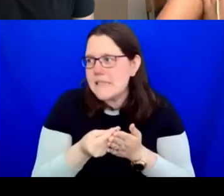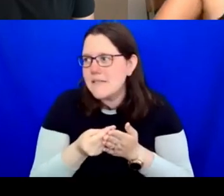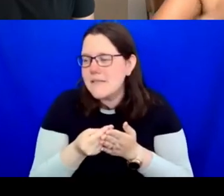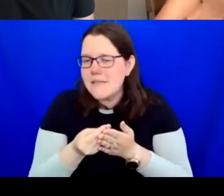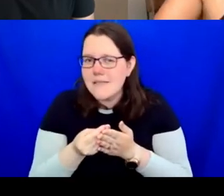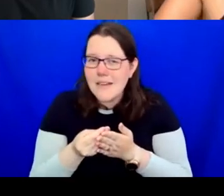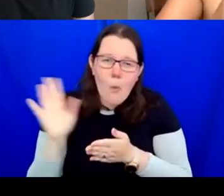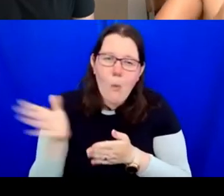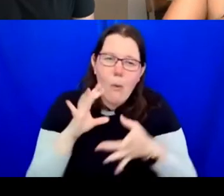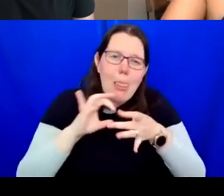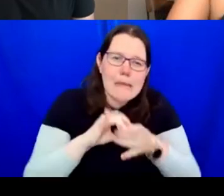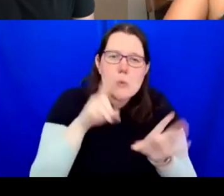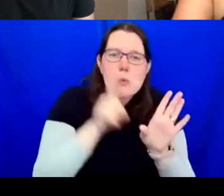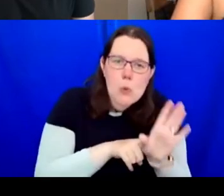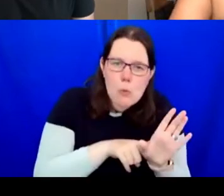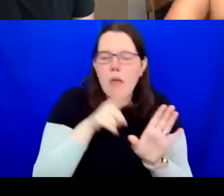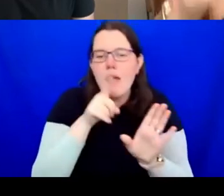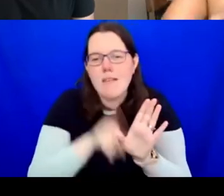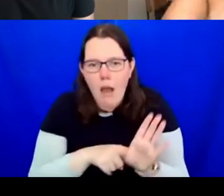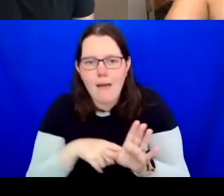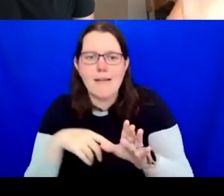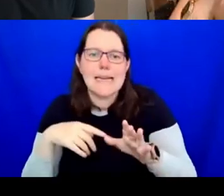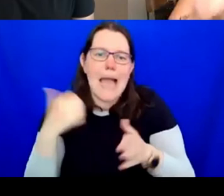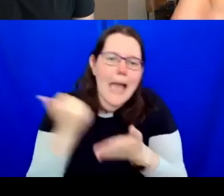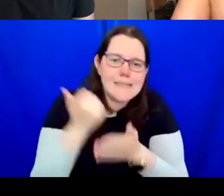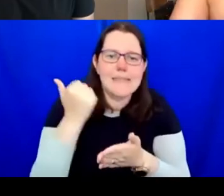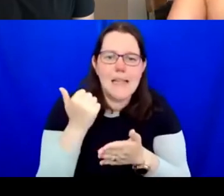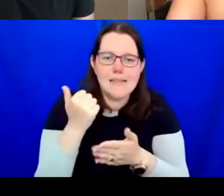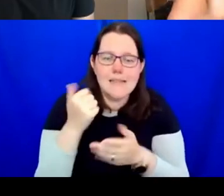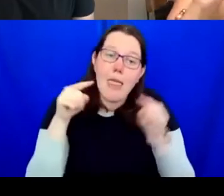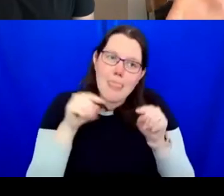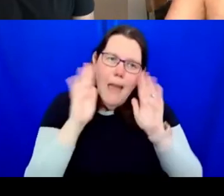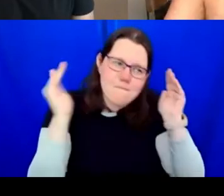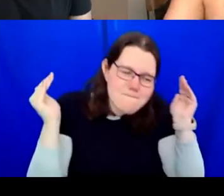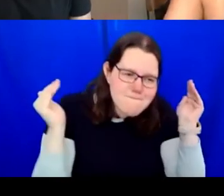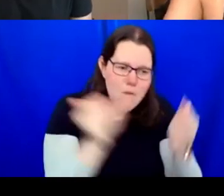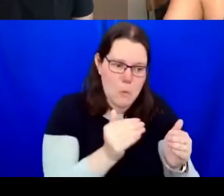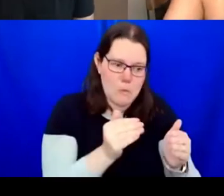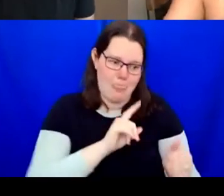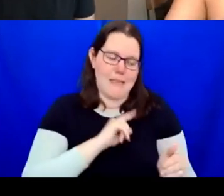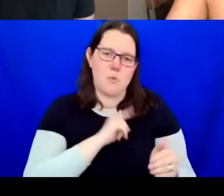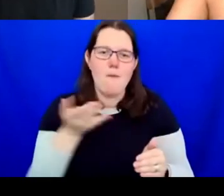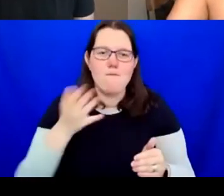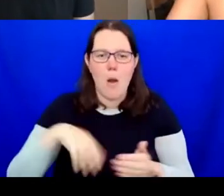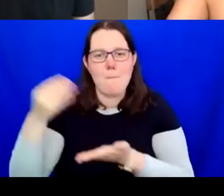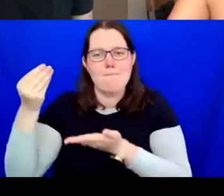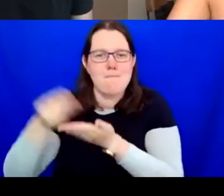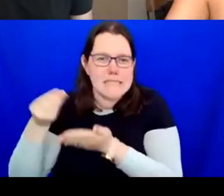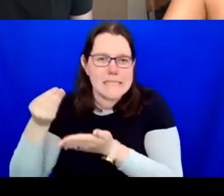thing that creates this single mindedness. I hope I have answered it. If not, sorry. Brilliant. I mean, you're throwing up far more,